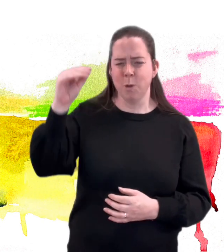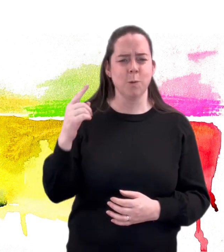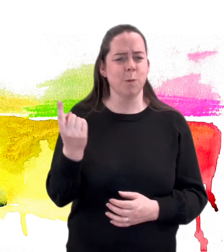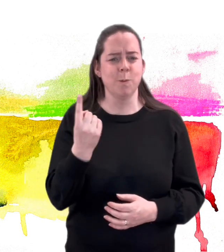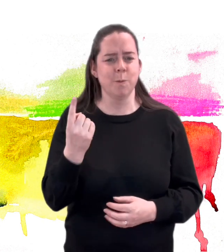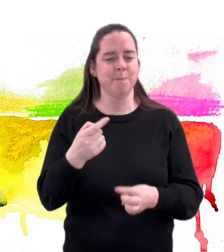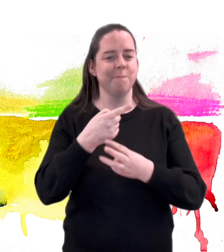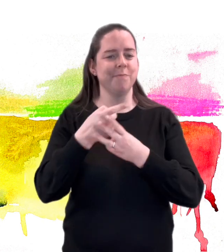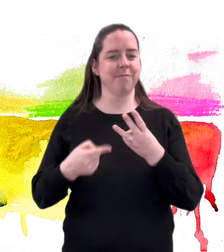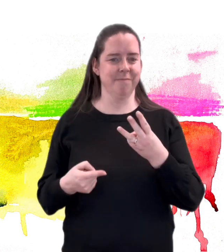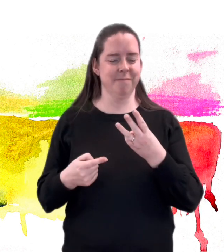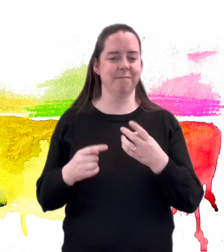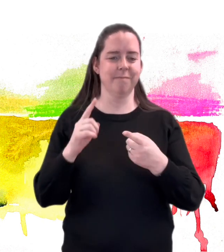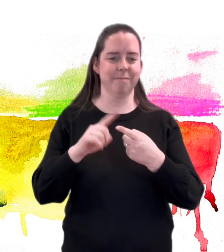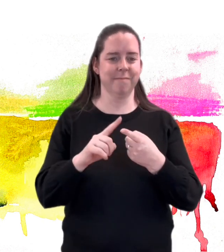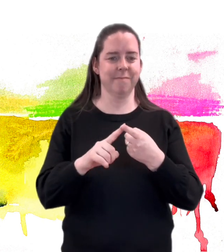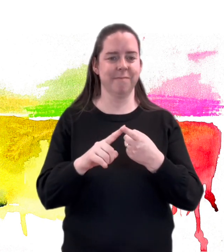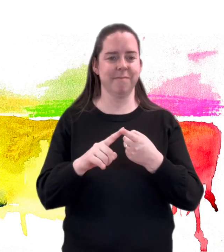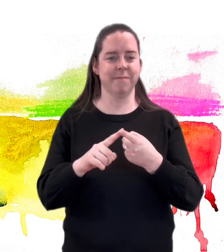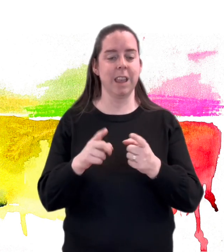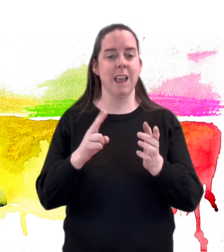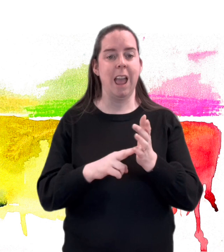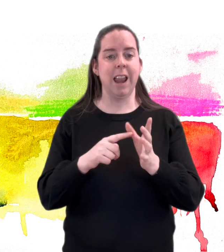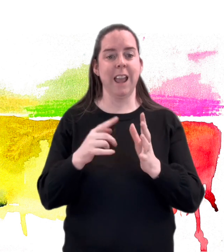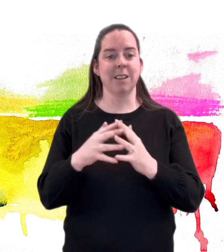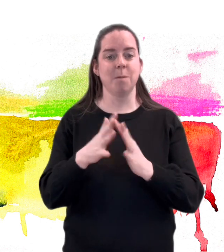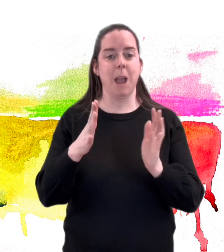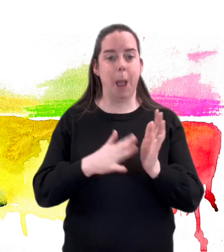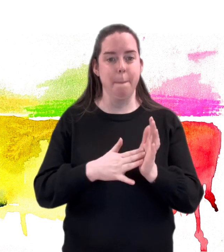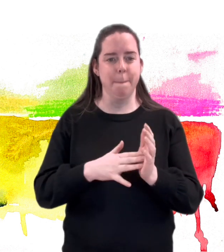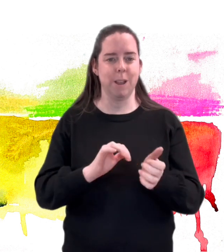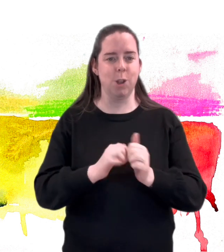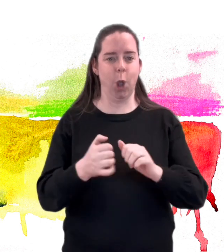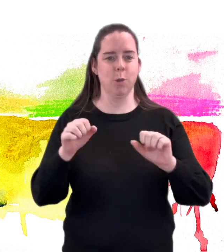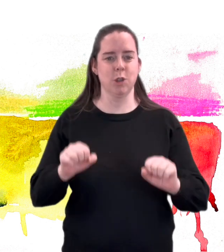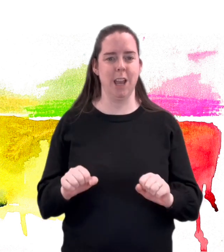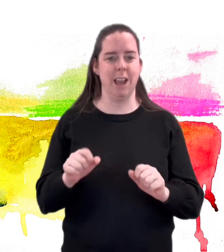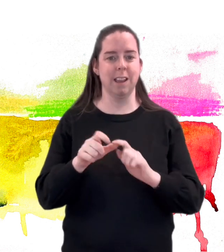Responsible to NAWM Co-chair-CEO, artistic director,